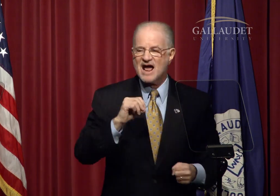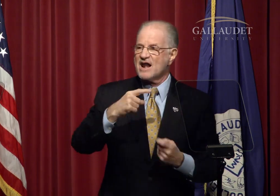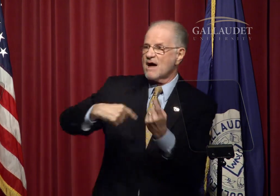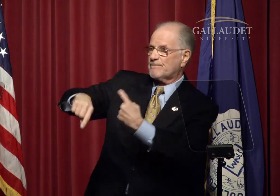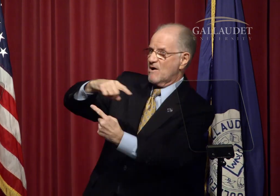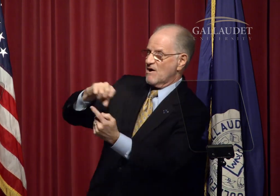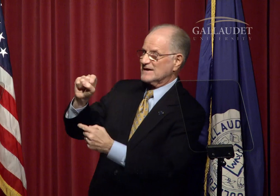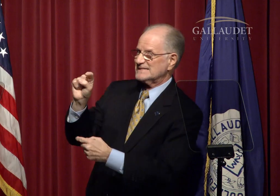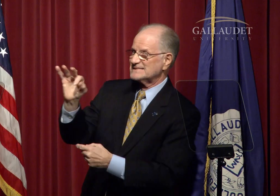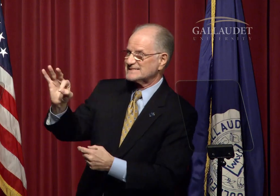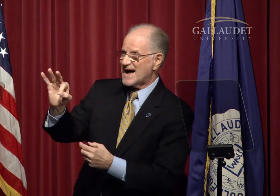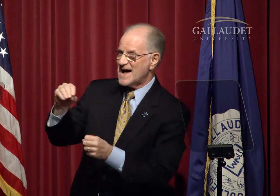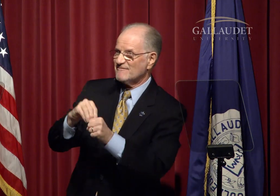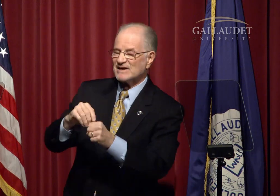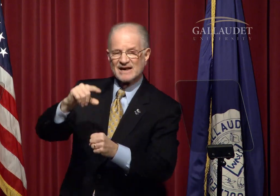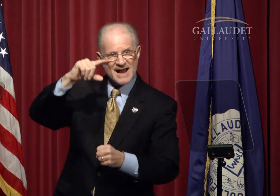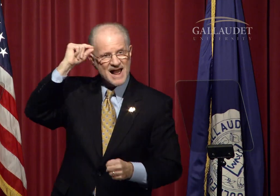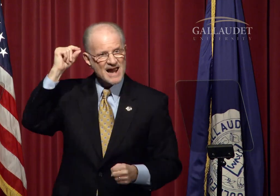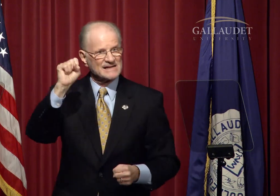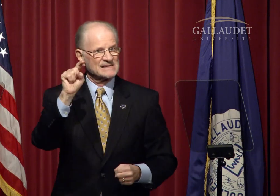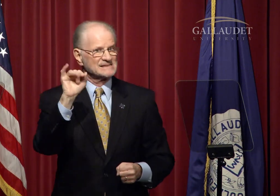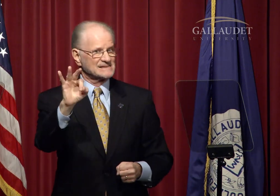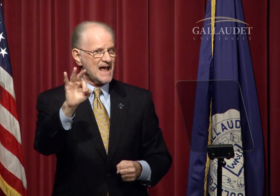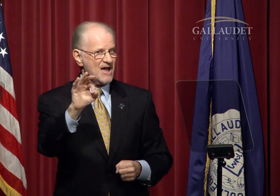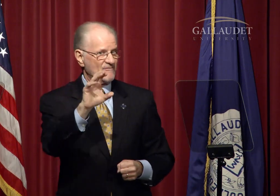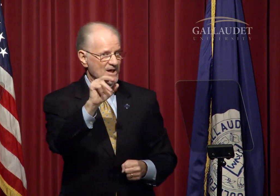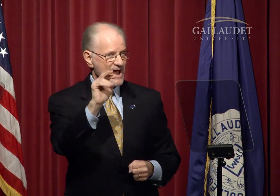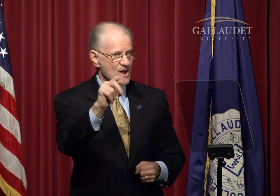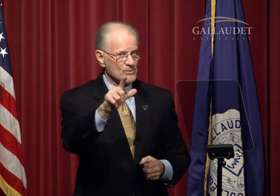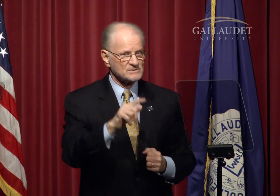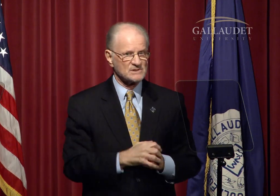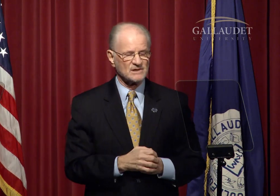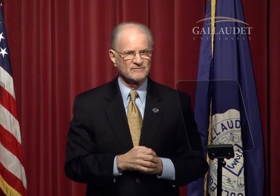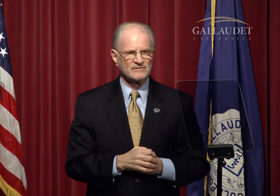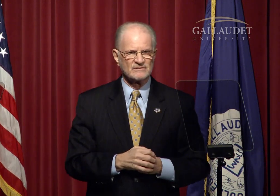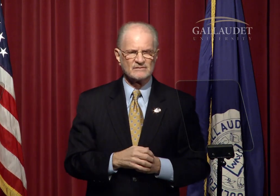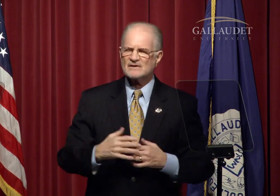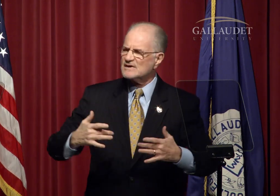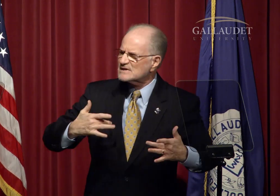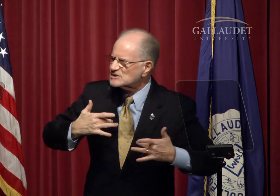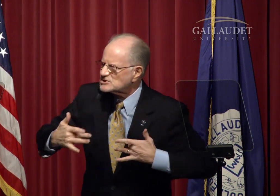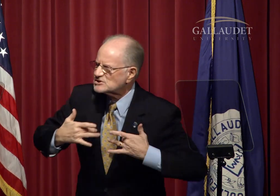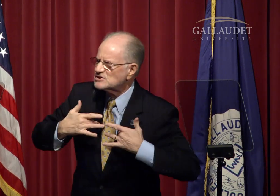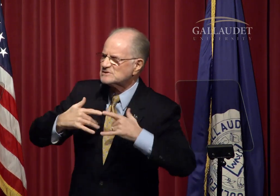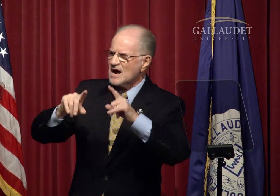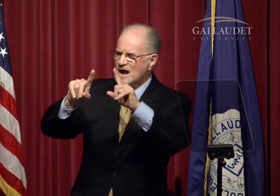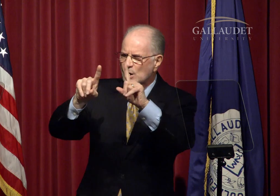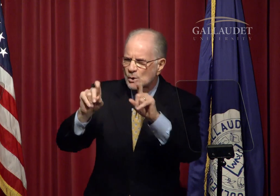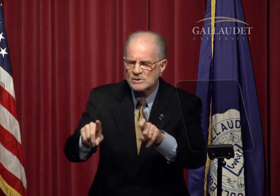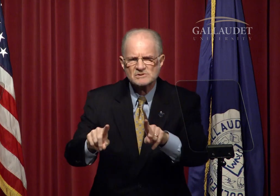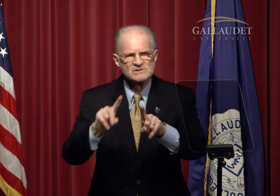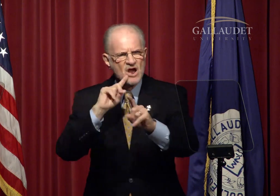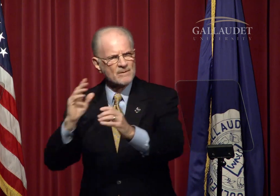and among staff in the Gallaudet Staff Council.